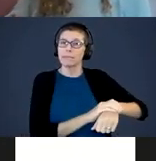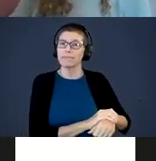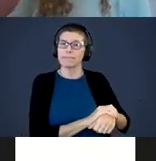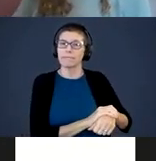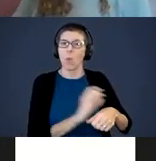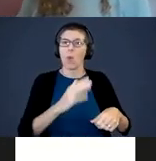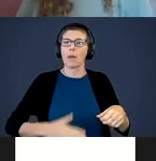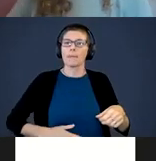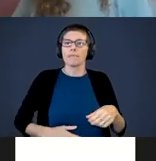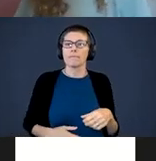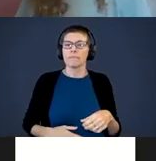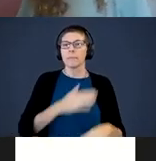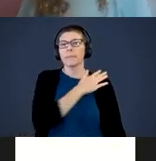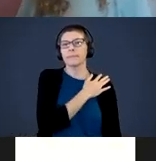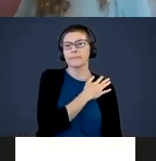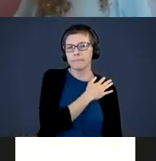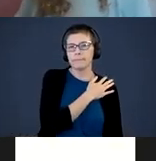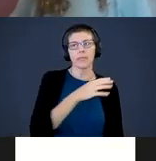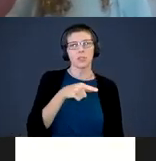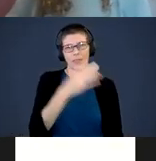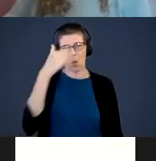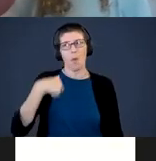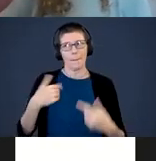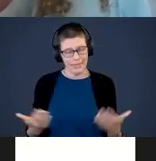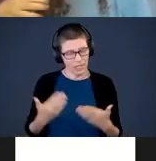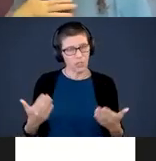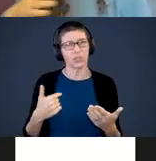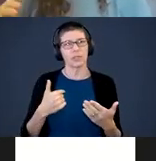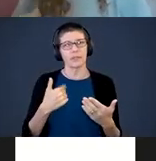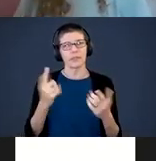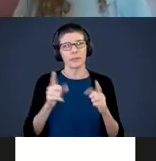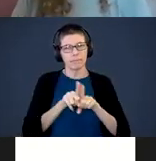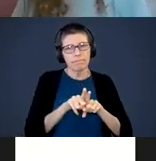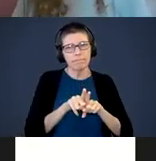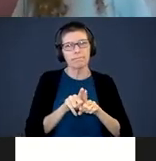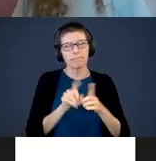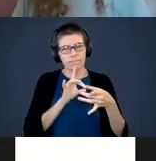someone is here. “I’m here. Someone is connecting with me; someone is taking care of me.”